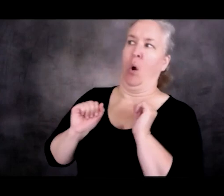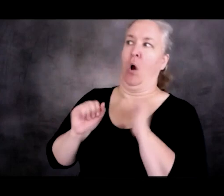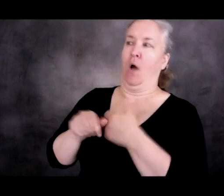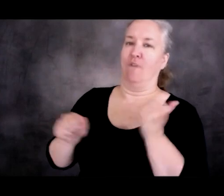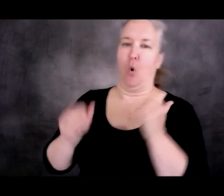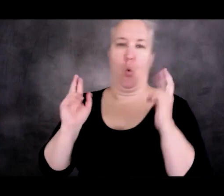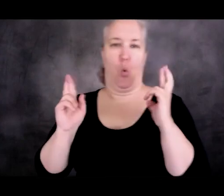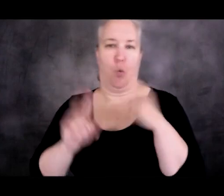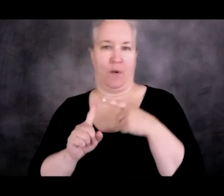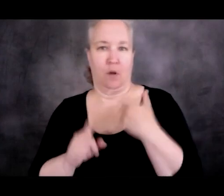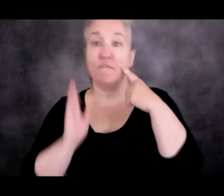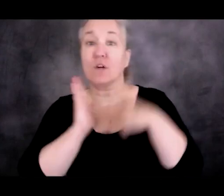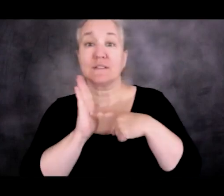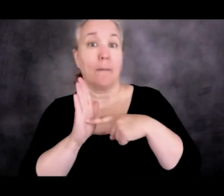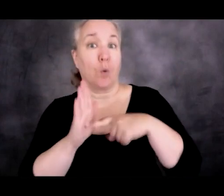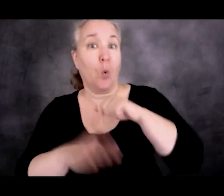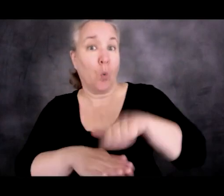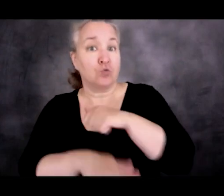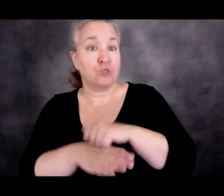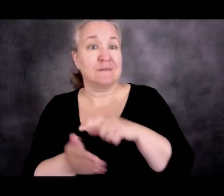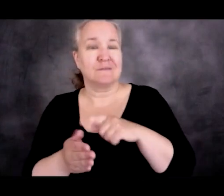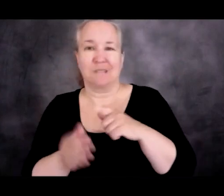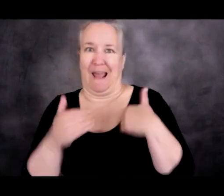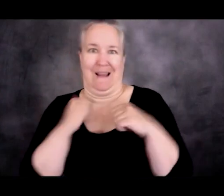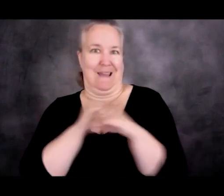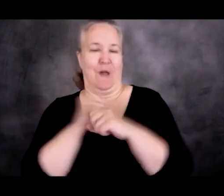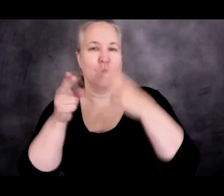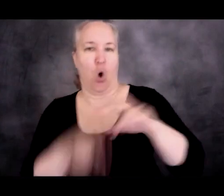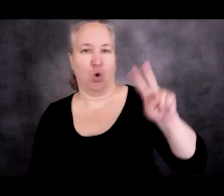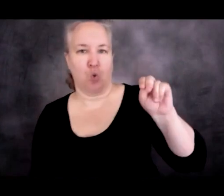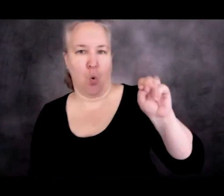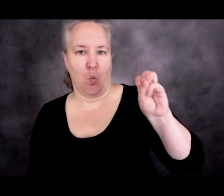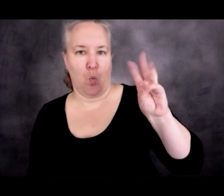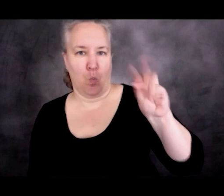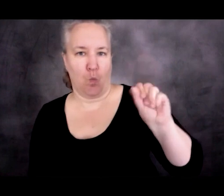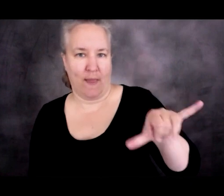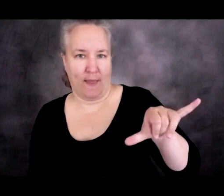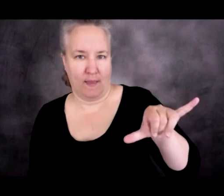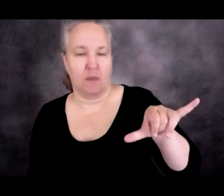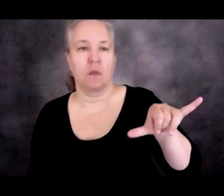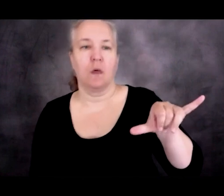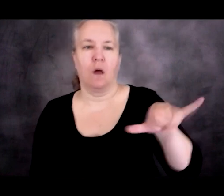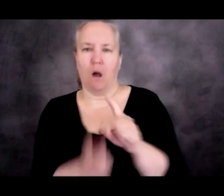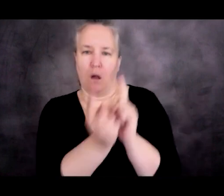a campaign called "No Way," which was translated into multiple languages.